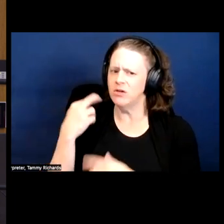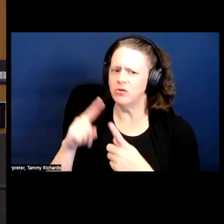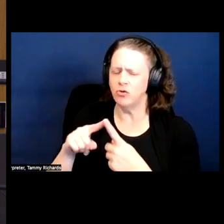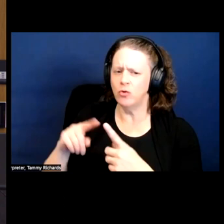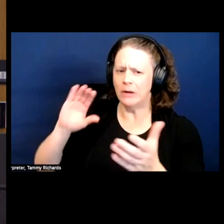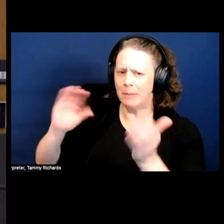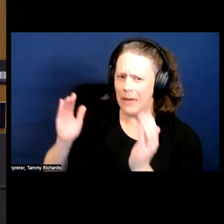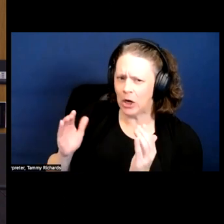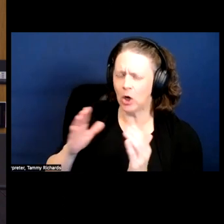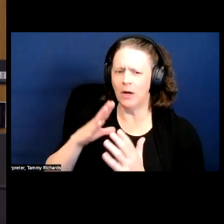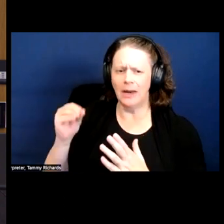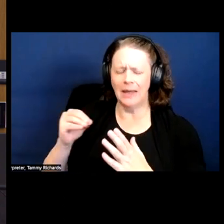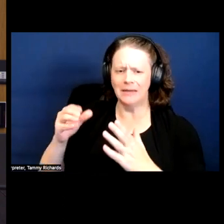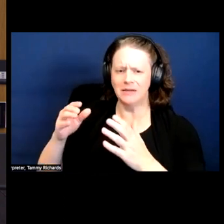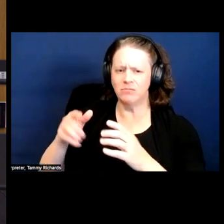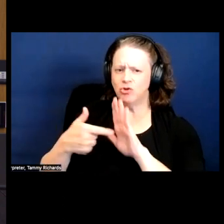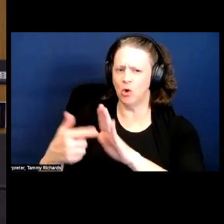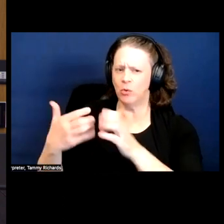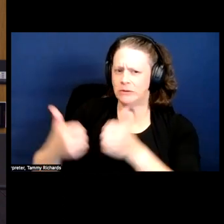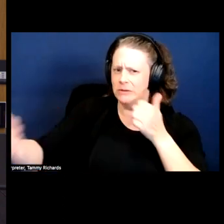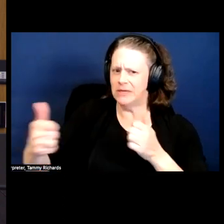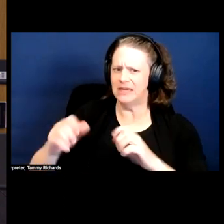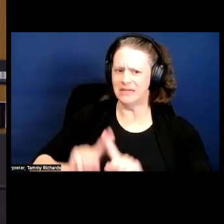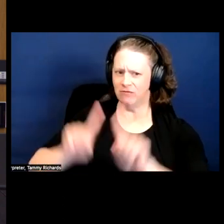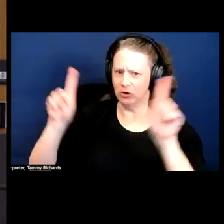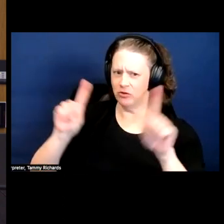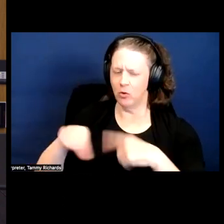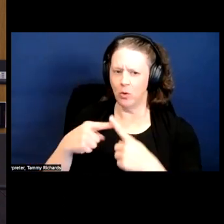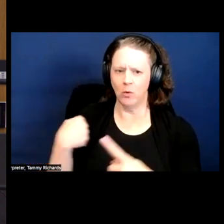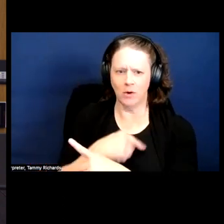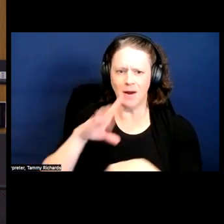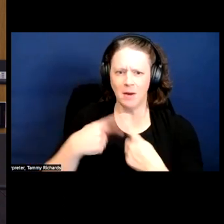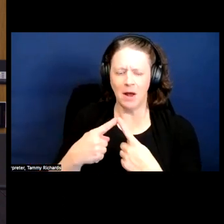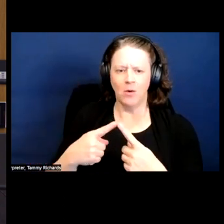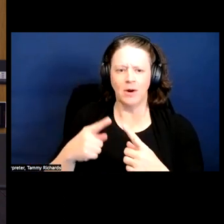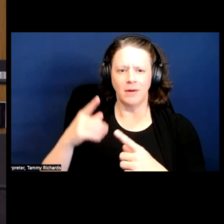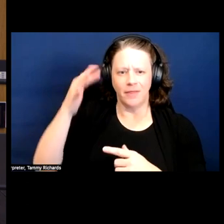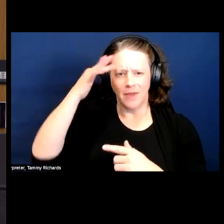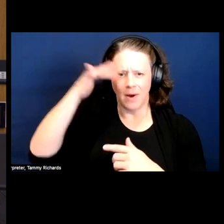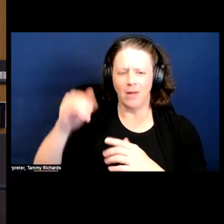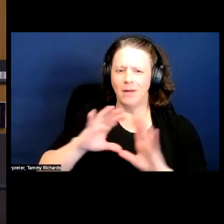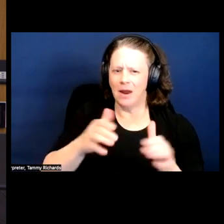when we're talking about race and disability status as these theoretical categories. DR.